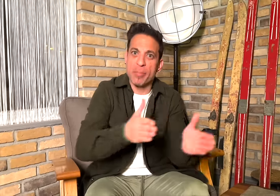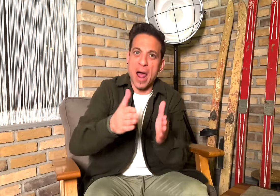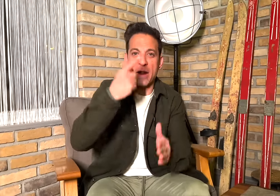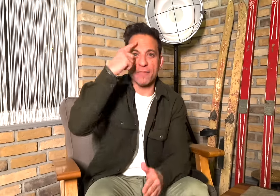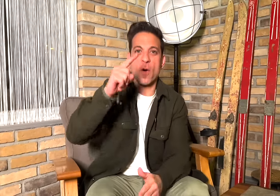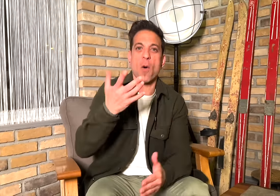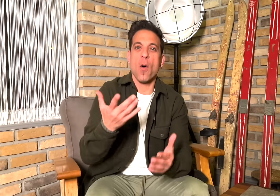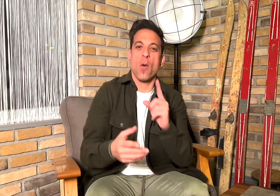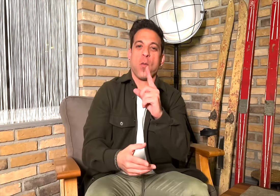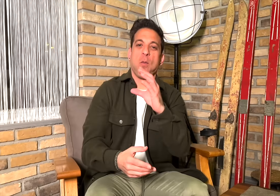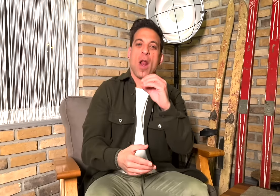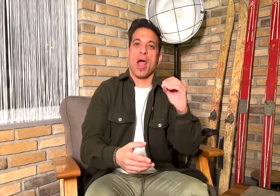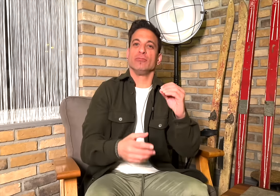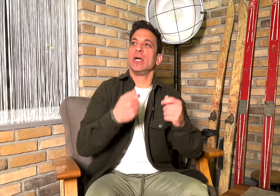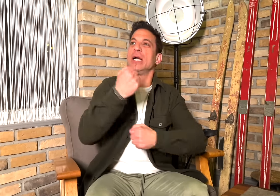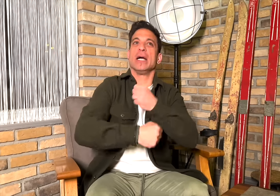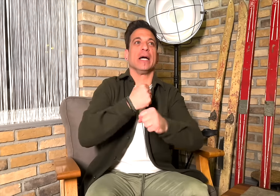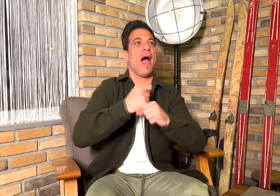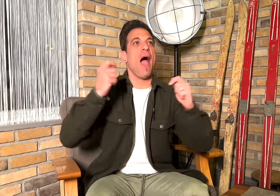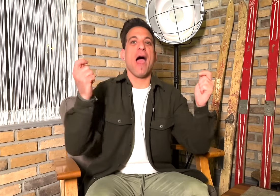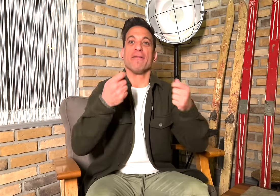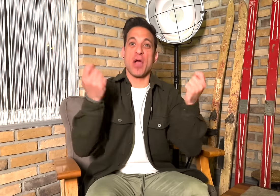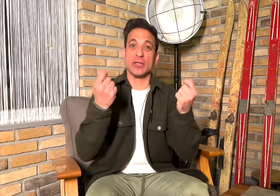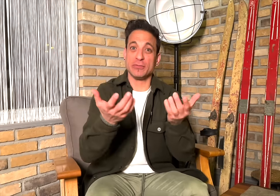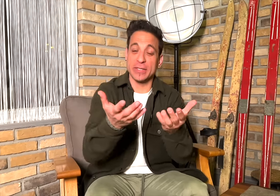Are there any plans to celebrate the 100th anniversary?